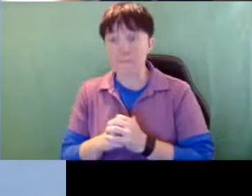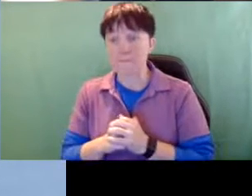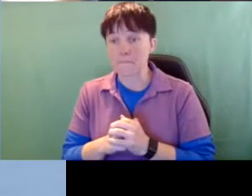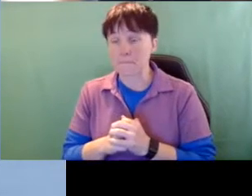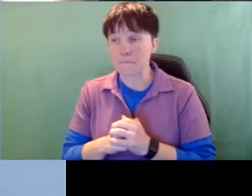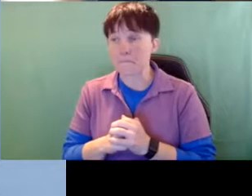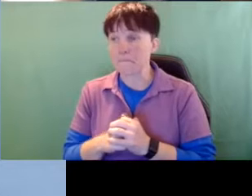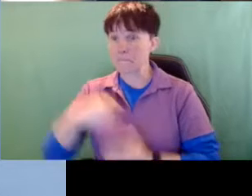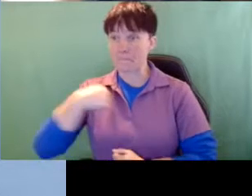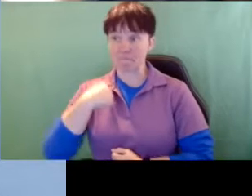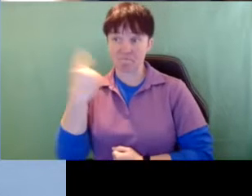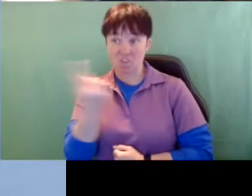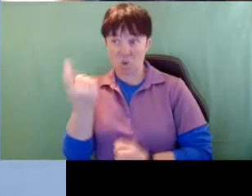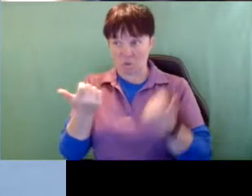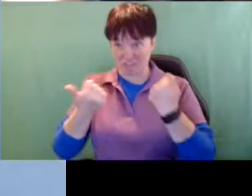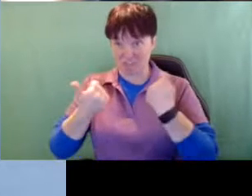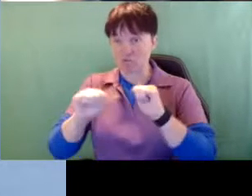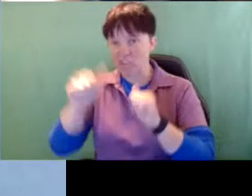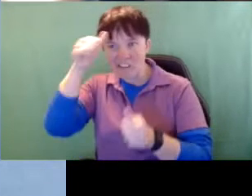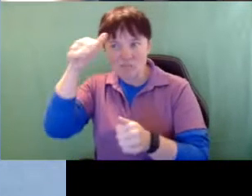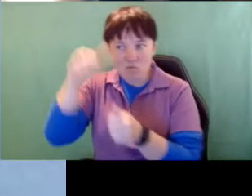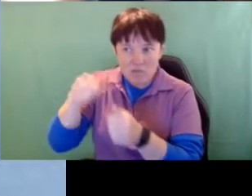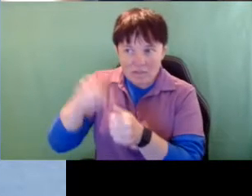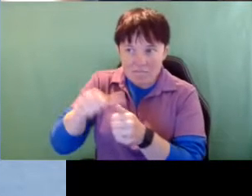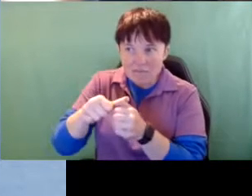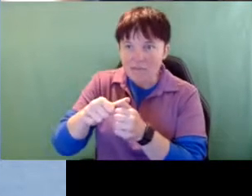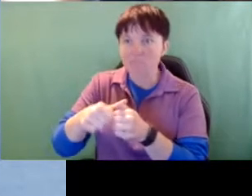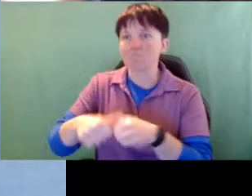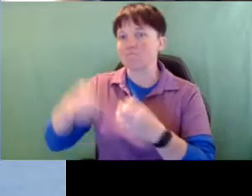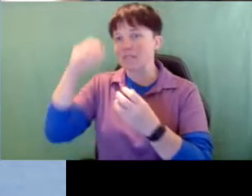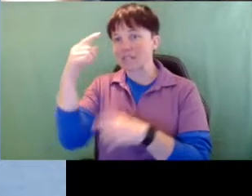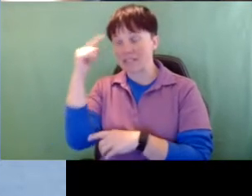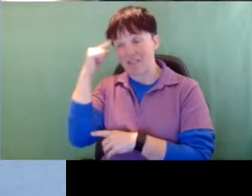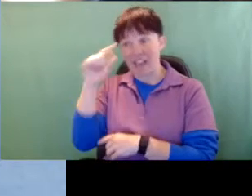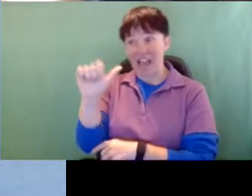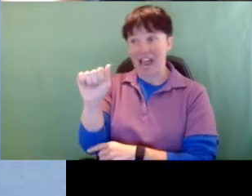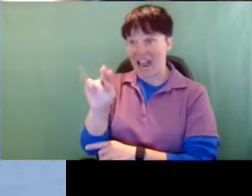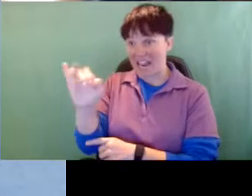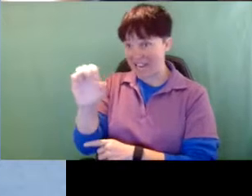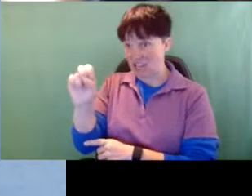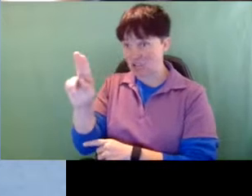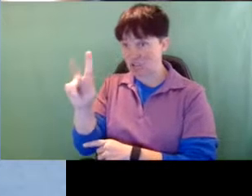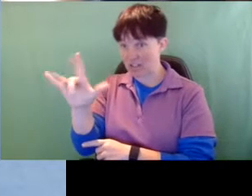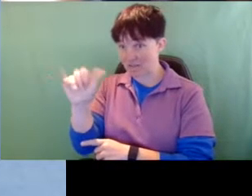I always try to remember to think of Annie Sullivan and Helen Keller when I think of